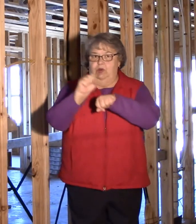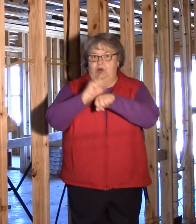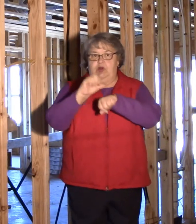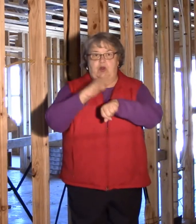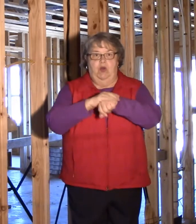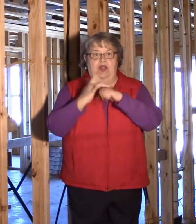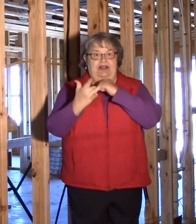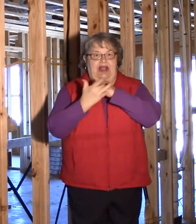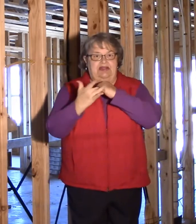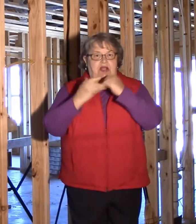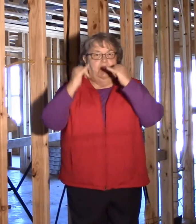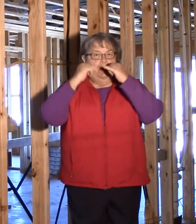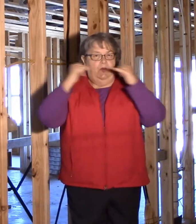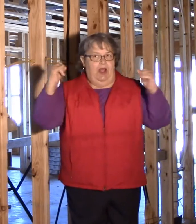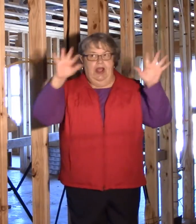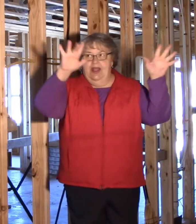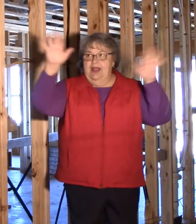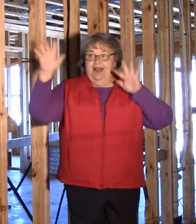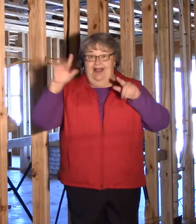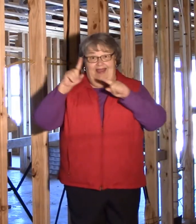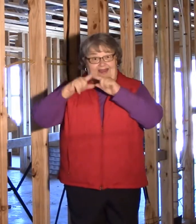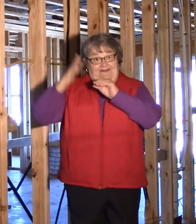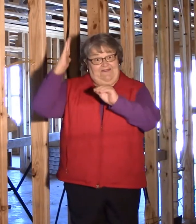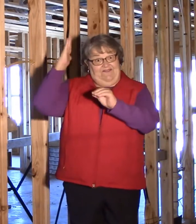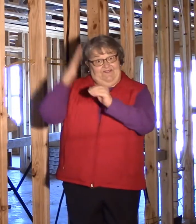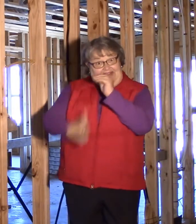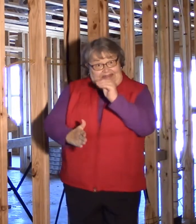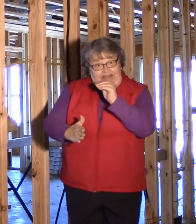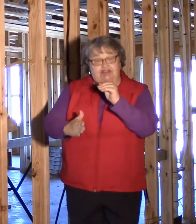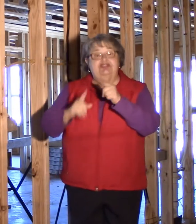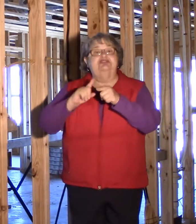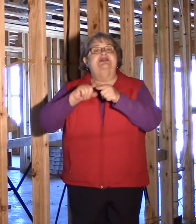Looks like still working on technology and wires.